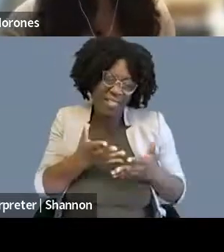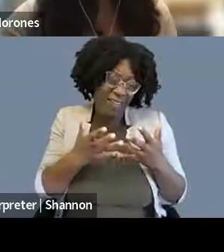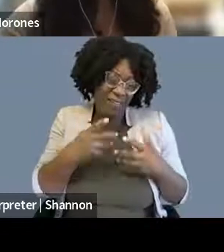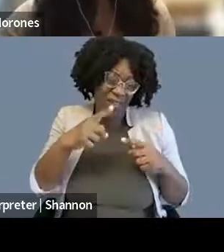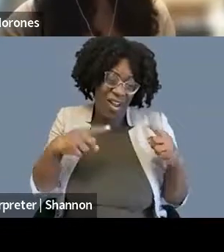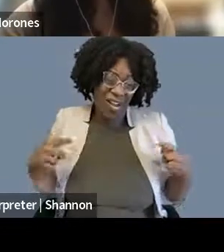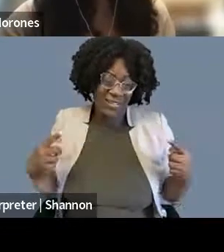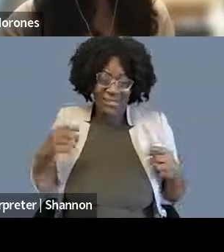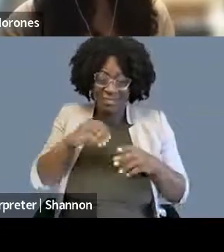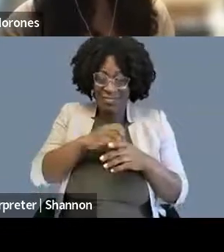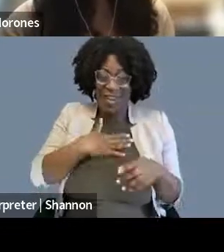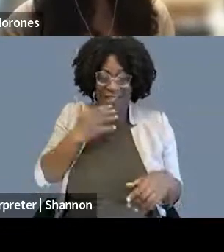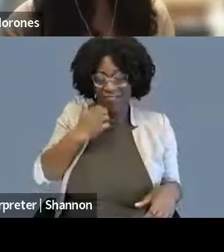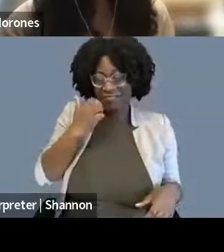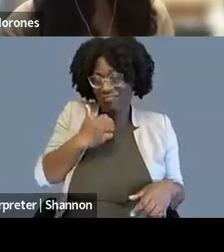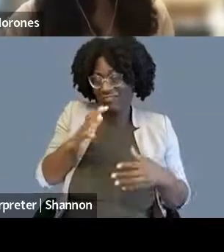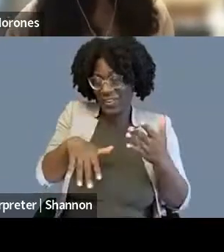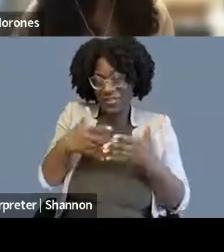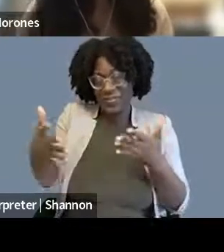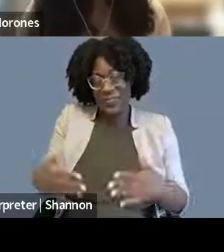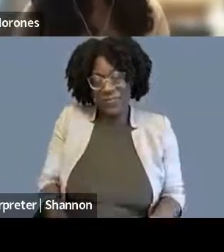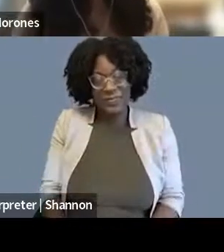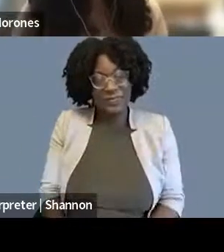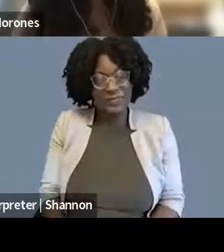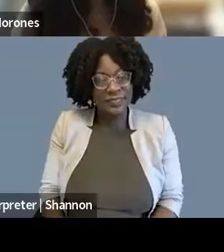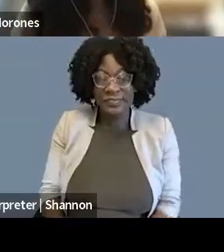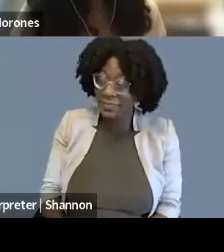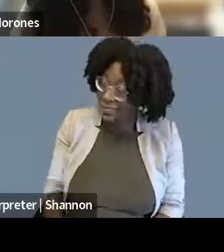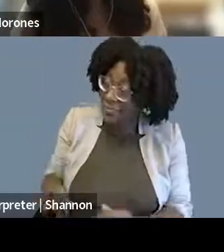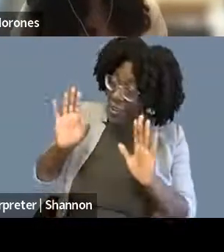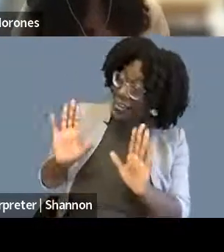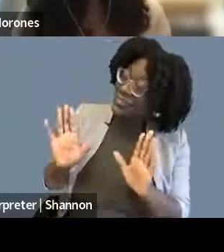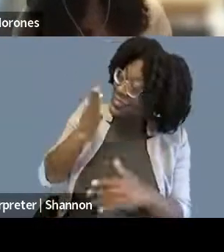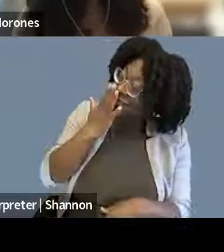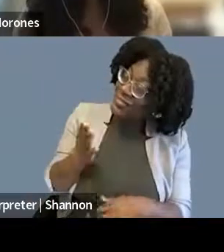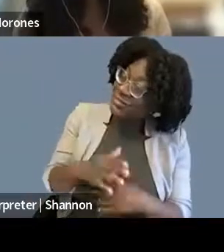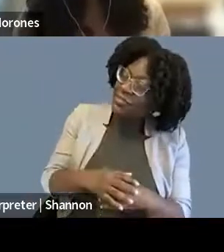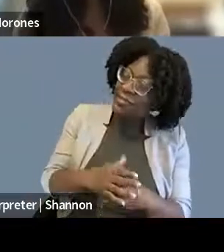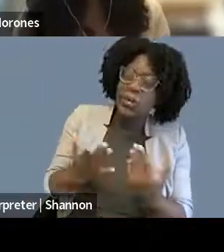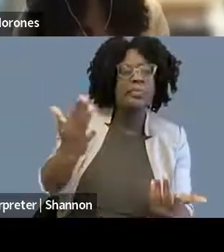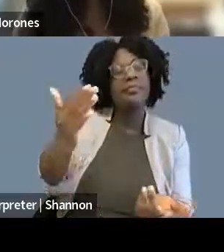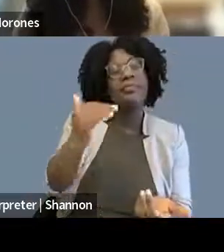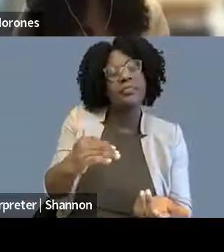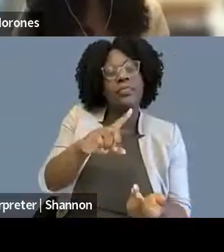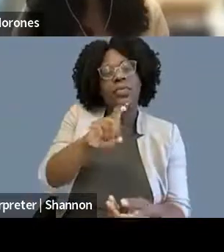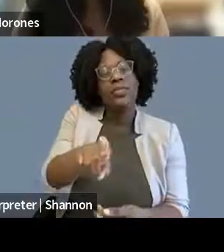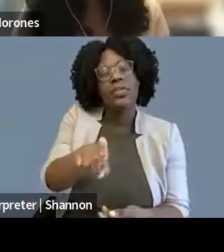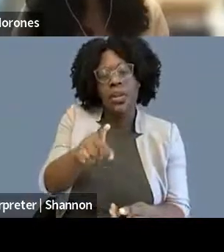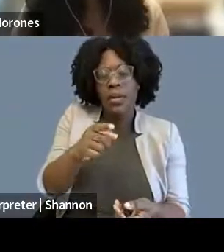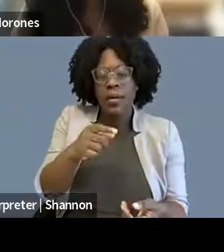Amazing, thank you. So my next question is motivated a bit by something I've heard a lot when I'm talking to students,